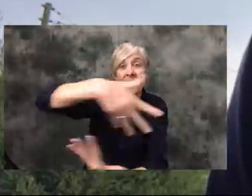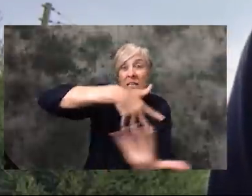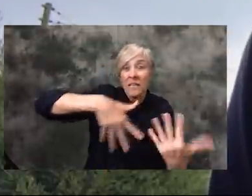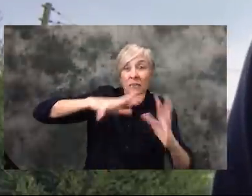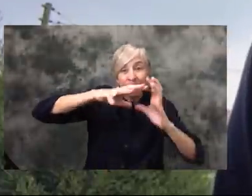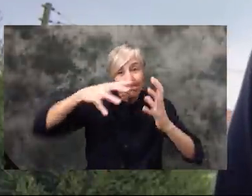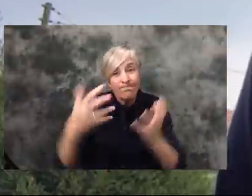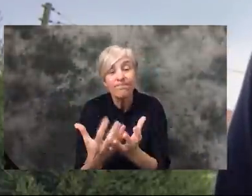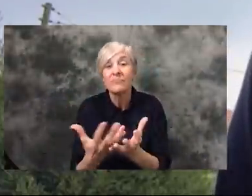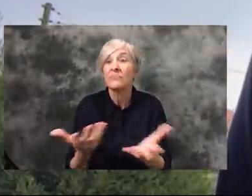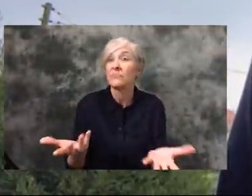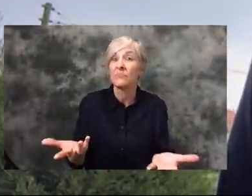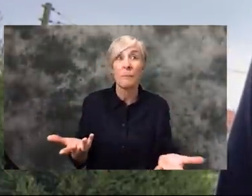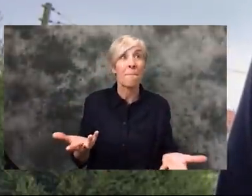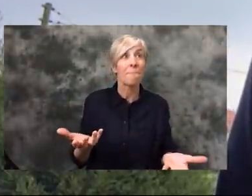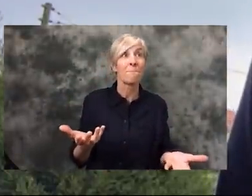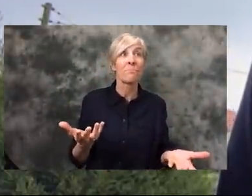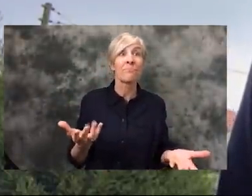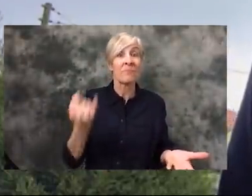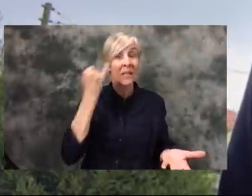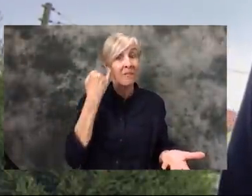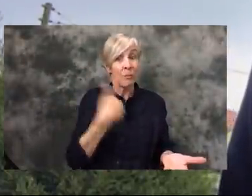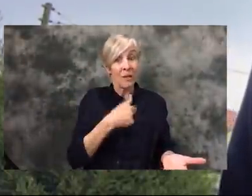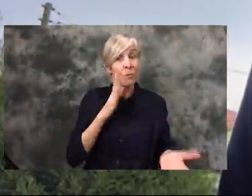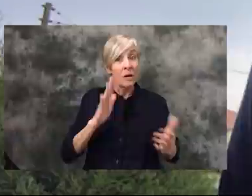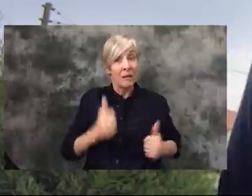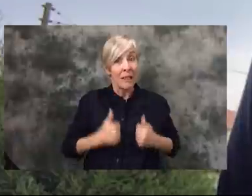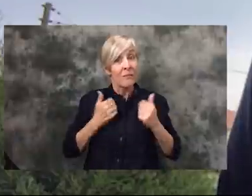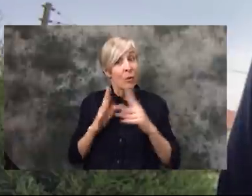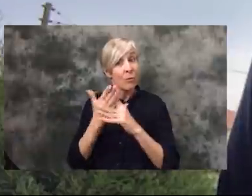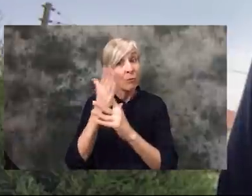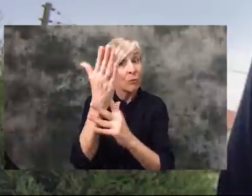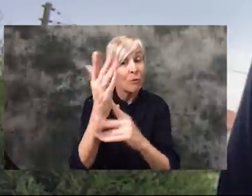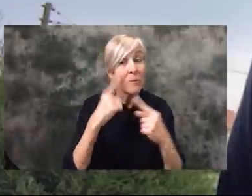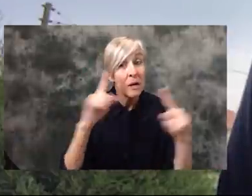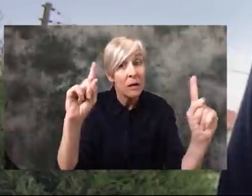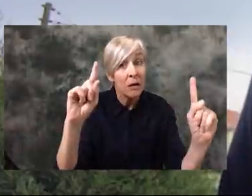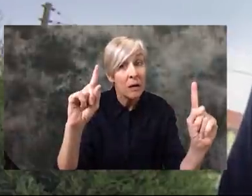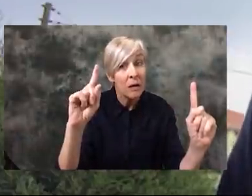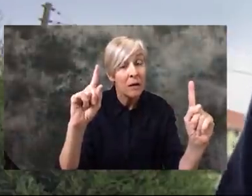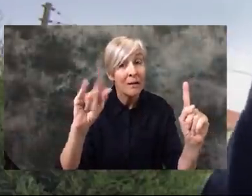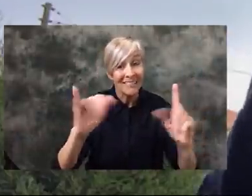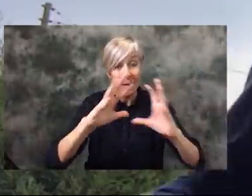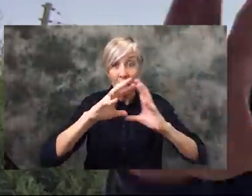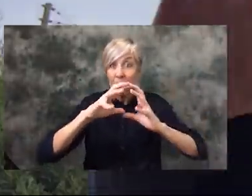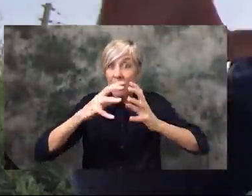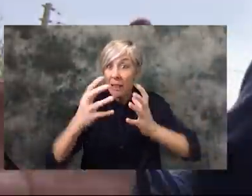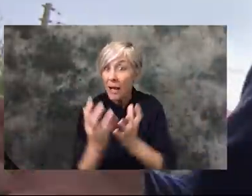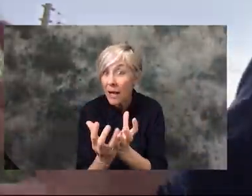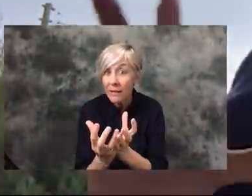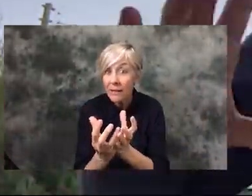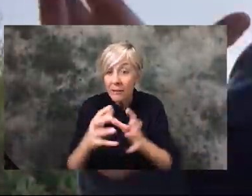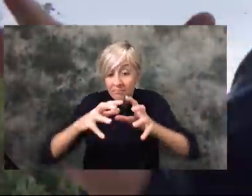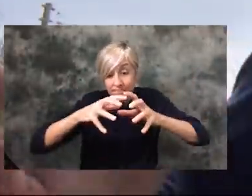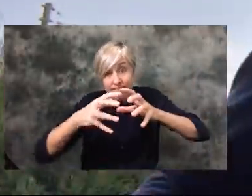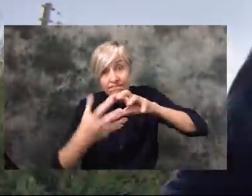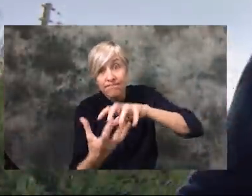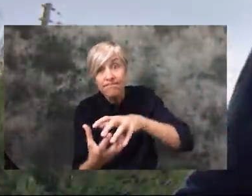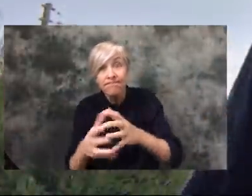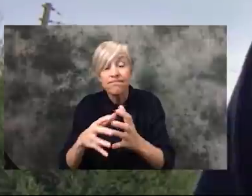general. If we are all gonna survive this as a planet, as